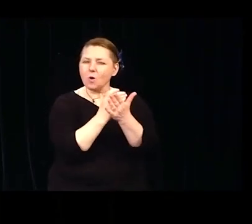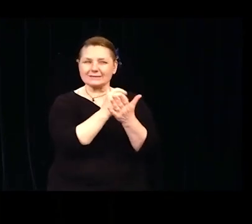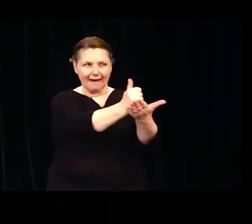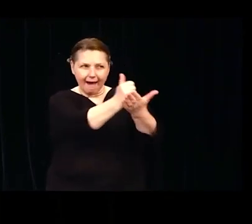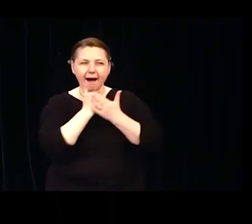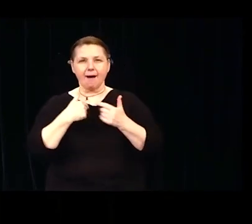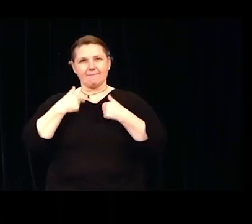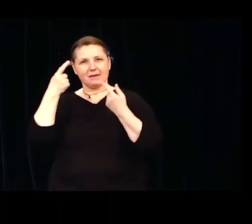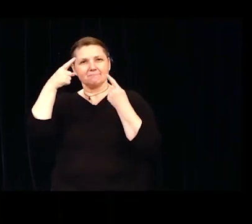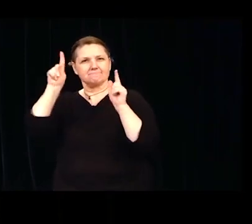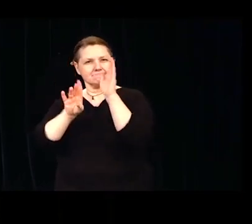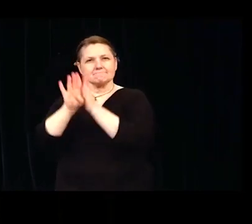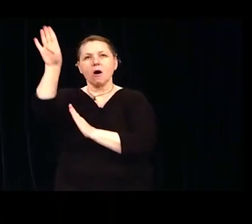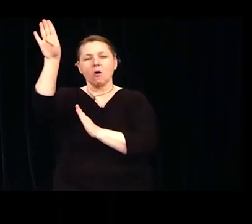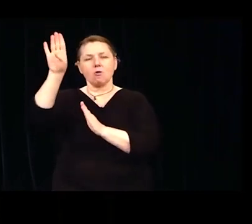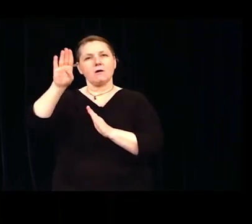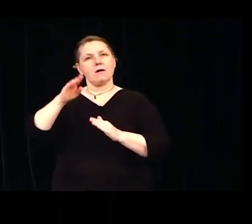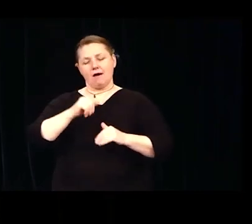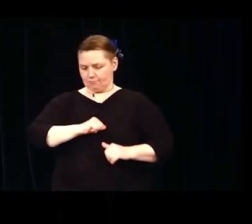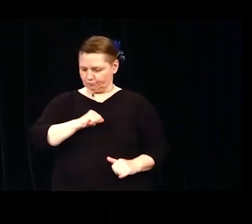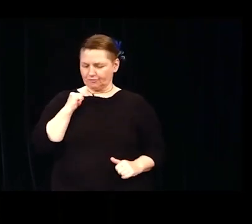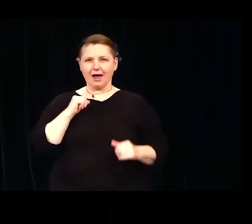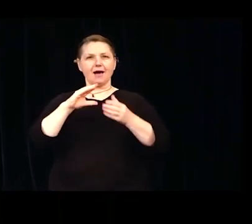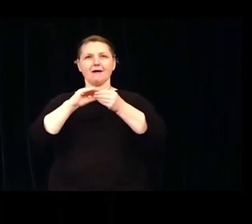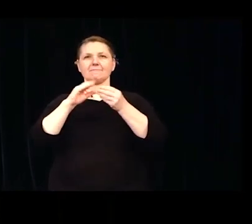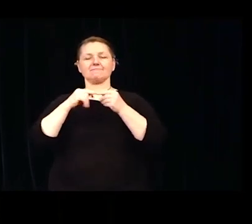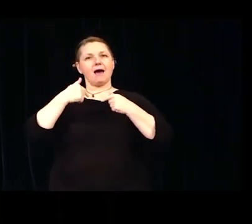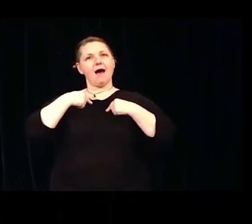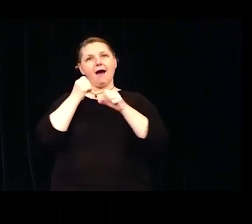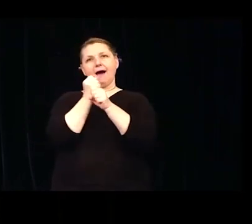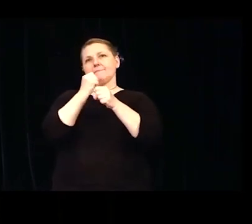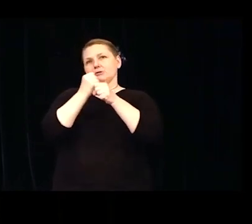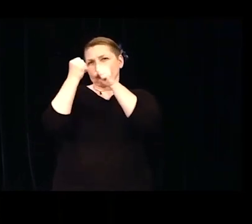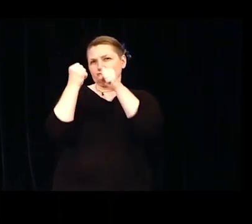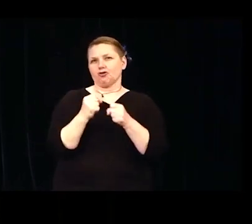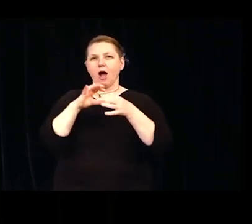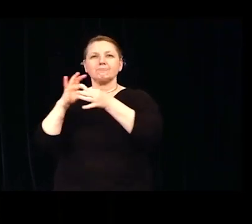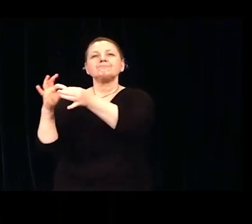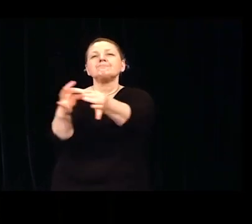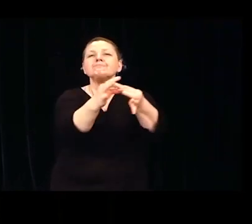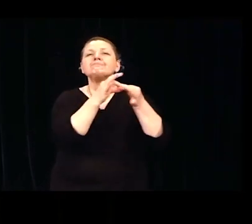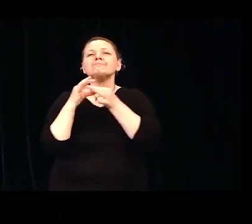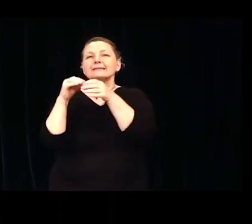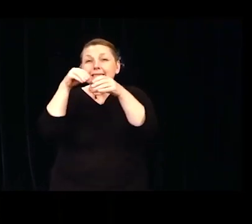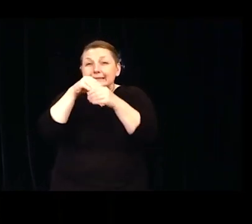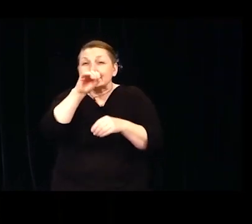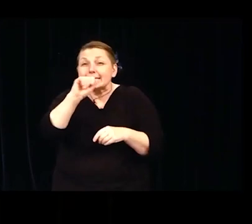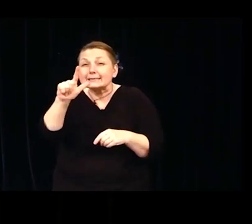that I created a strong family. Not only within the ESL program, but also the Pathways program